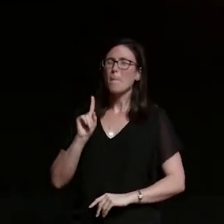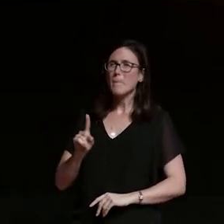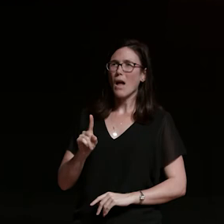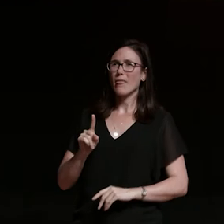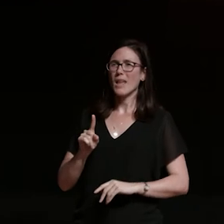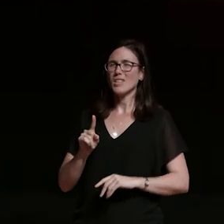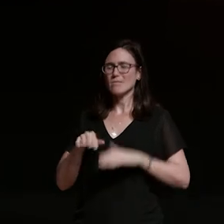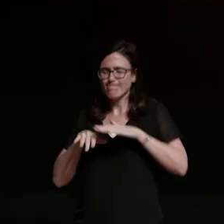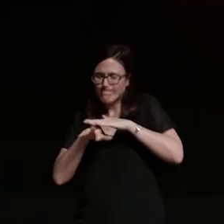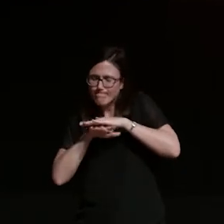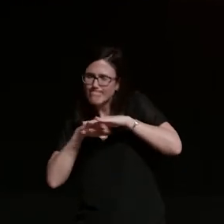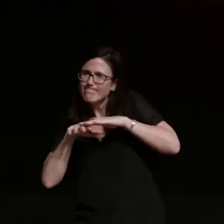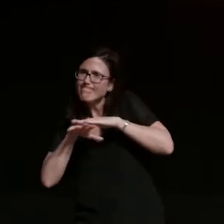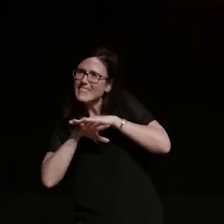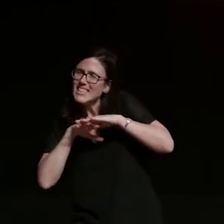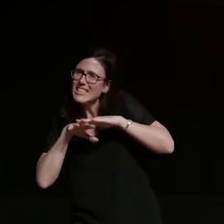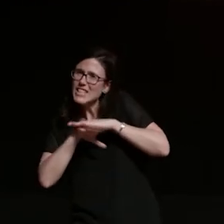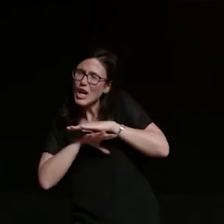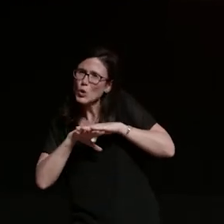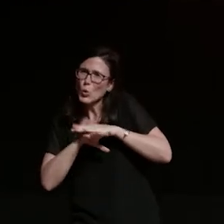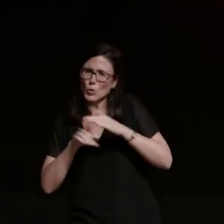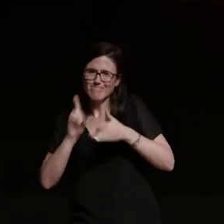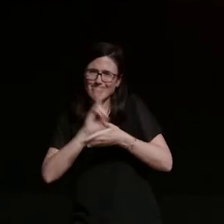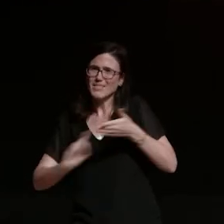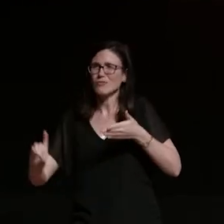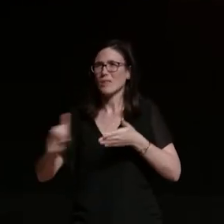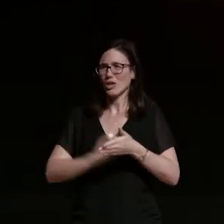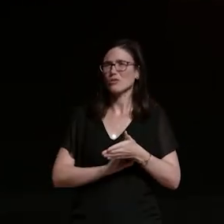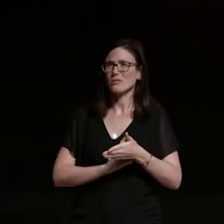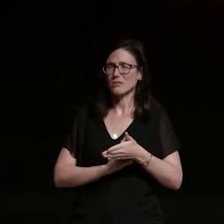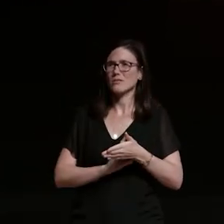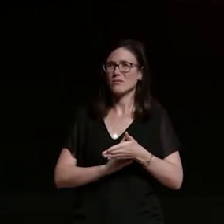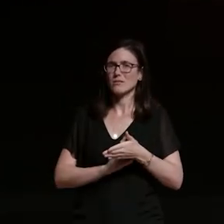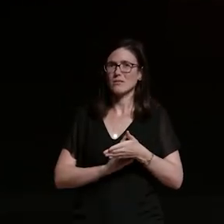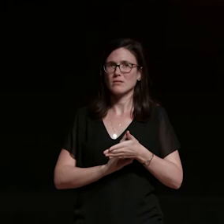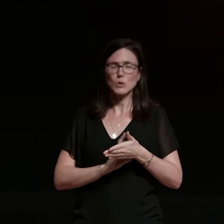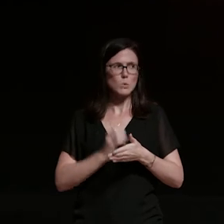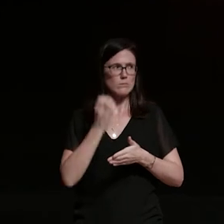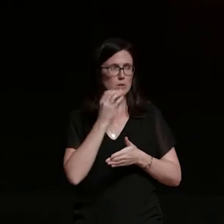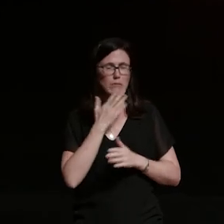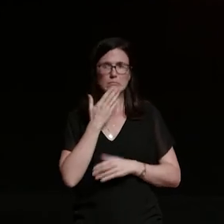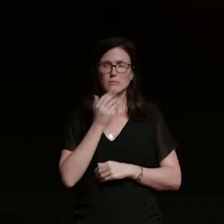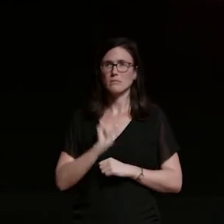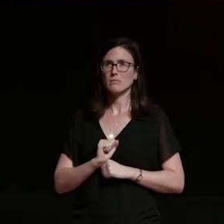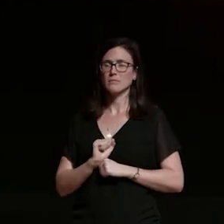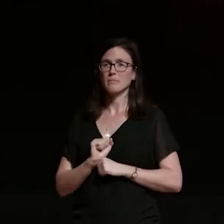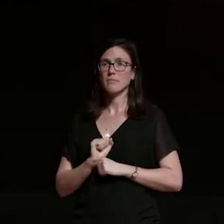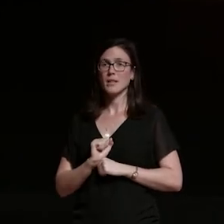need to be aware of today though feel free to oh sorry today though feel free to both